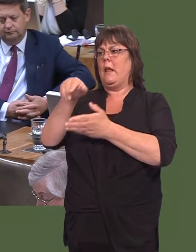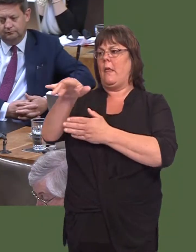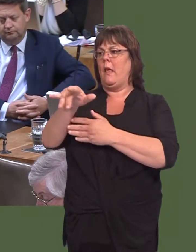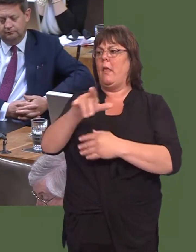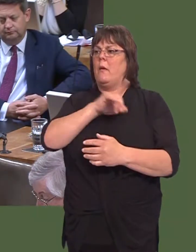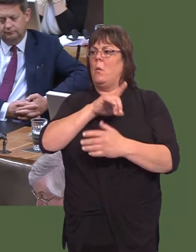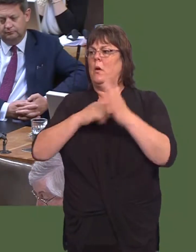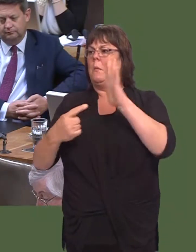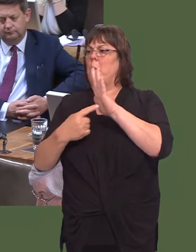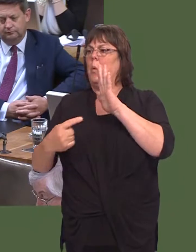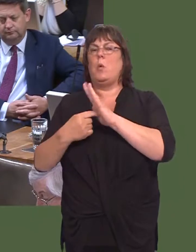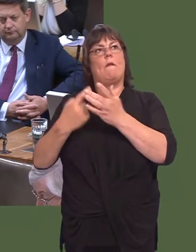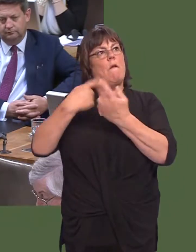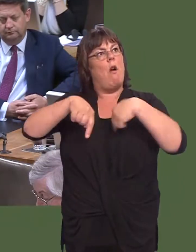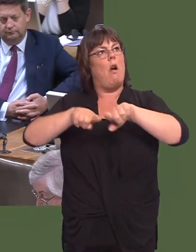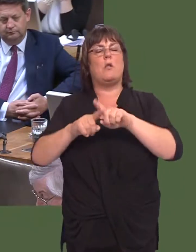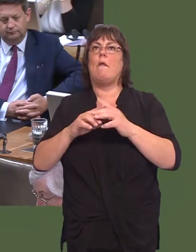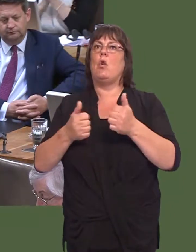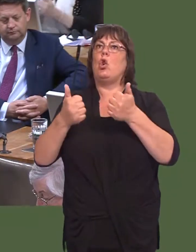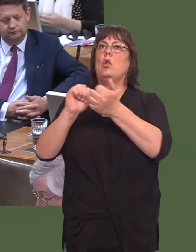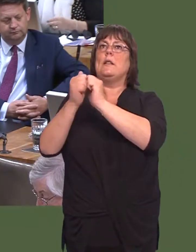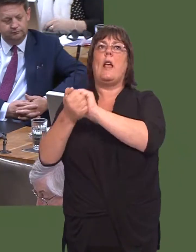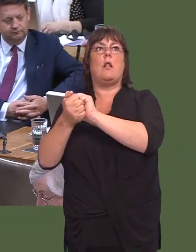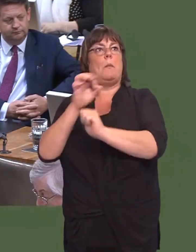to come, which is why, of course, itís so important to get a good deal that benefits